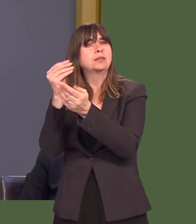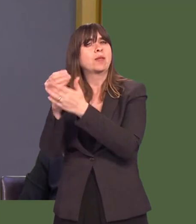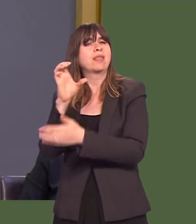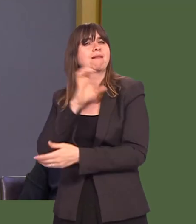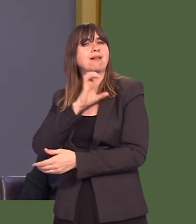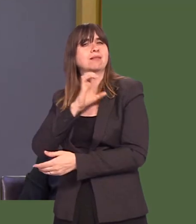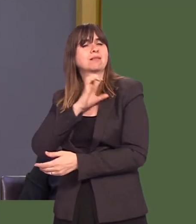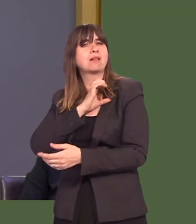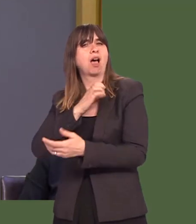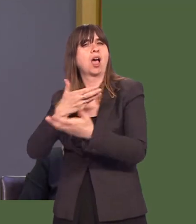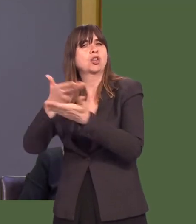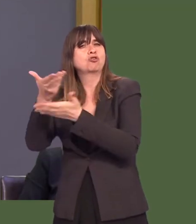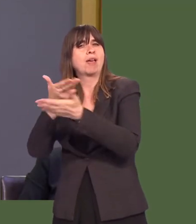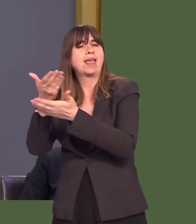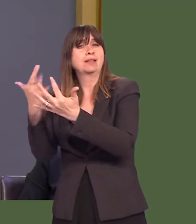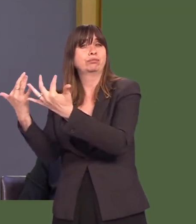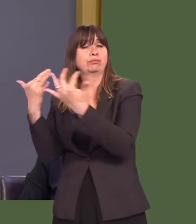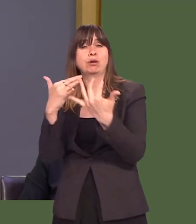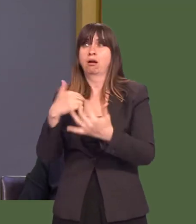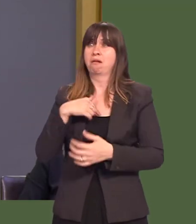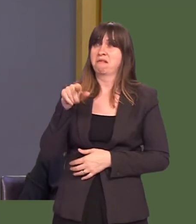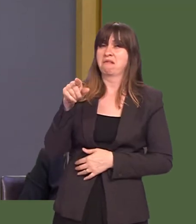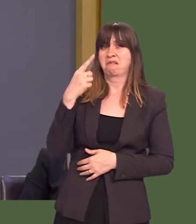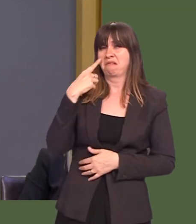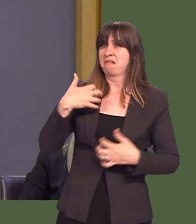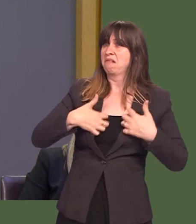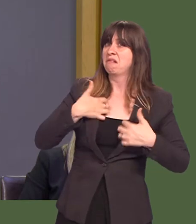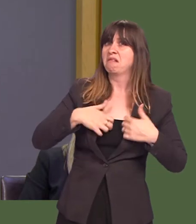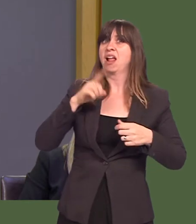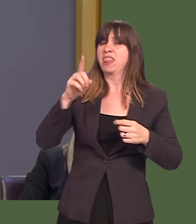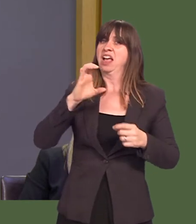Canadian trade delegation and I was struck by the role of the Canadian provinces in the